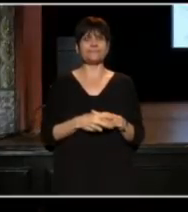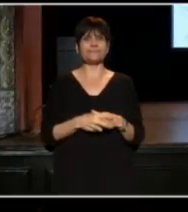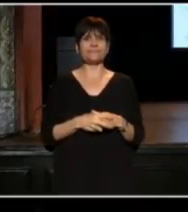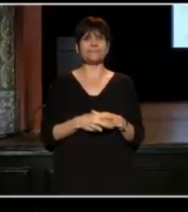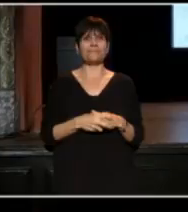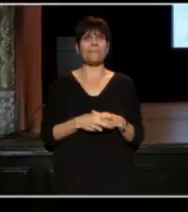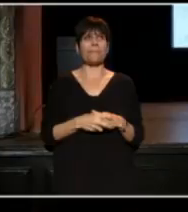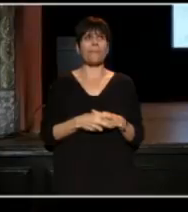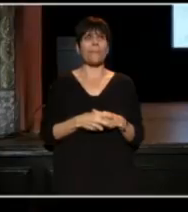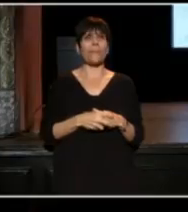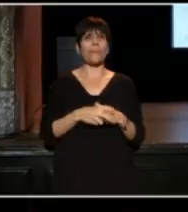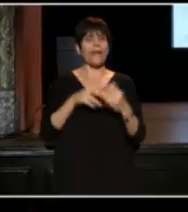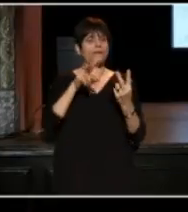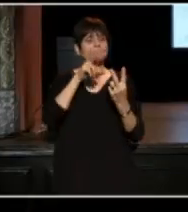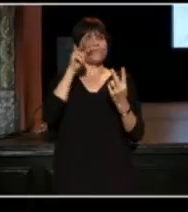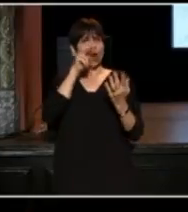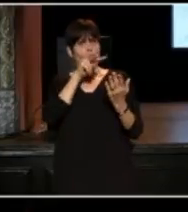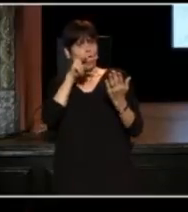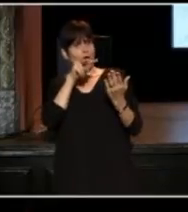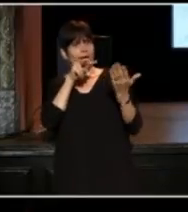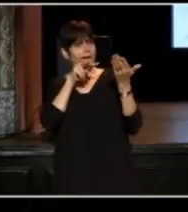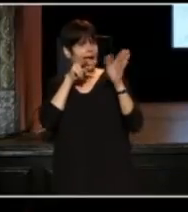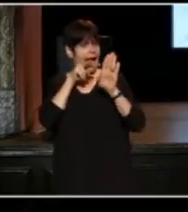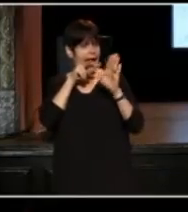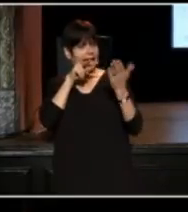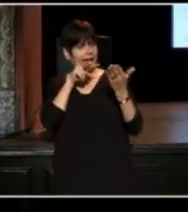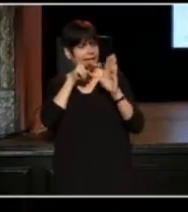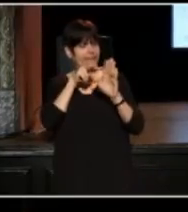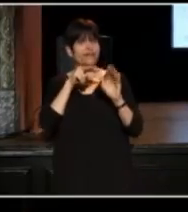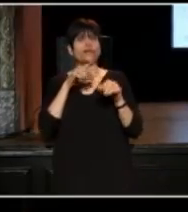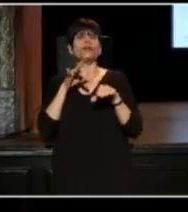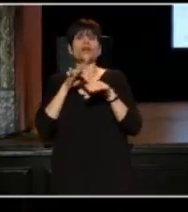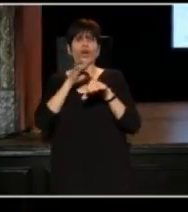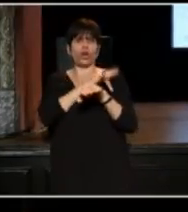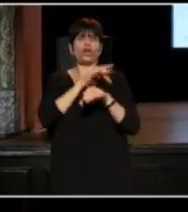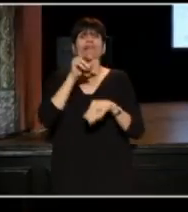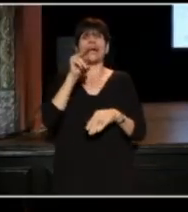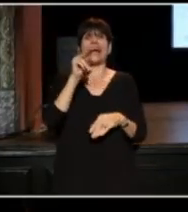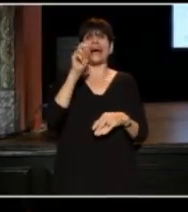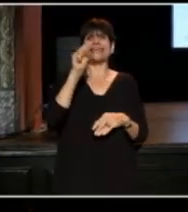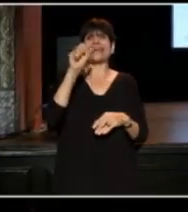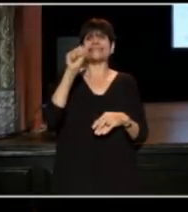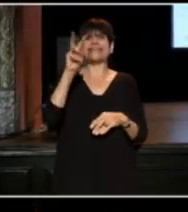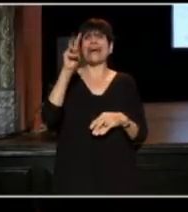Which you are looking at, ladies and gentlemen, is an early prototype of the NSA wiretapping program.